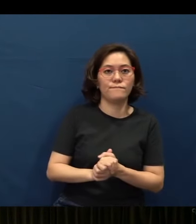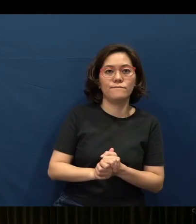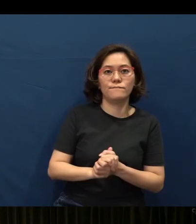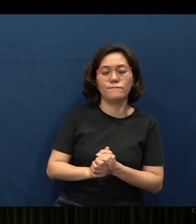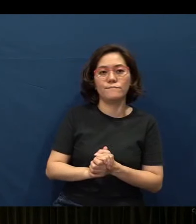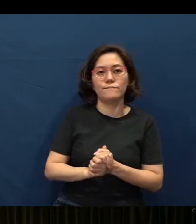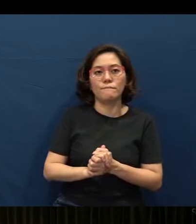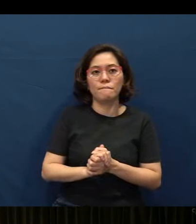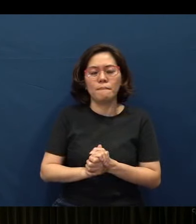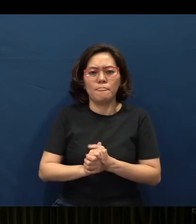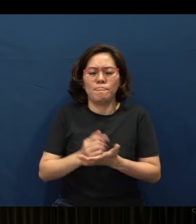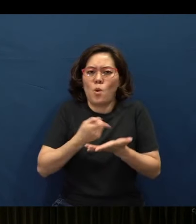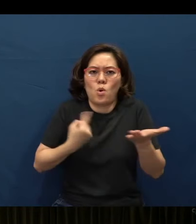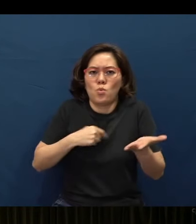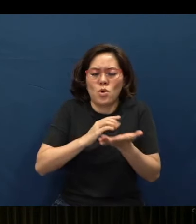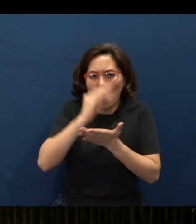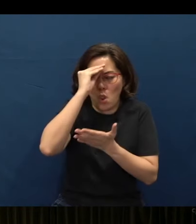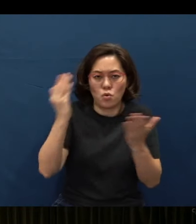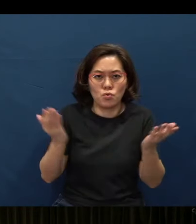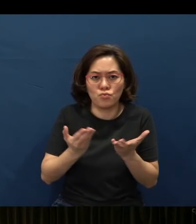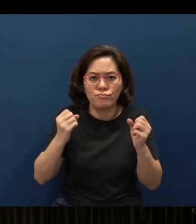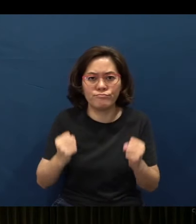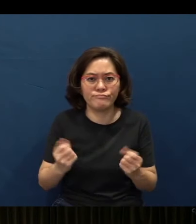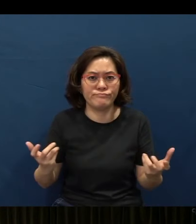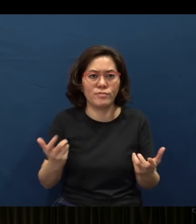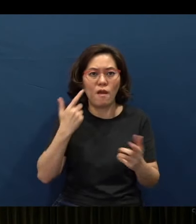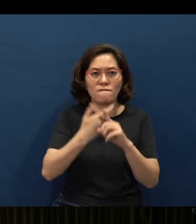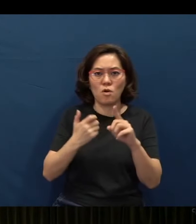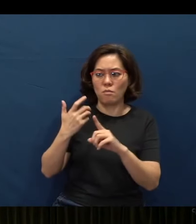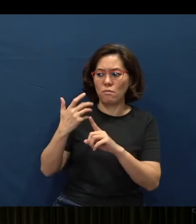So what can we learn here, from the whys of Proverbs?